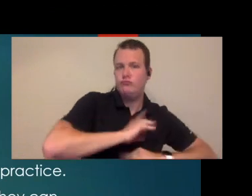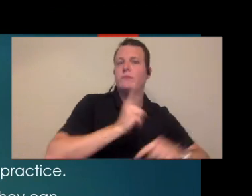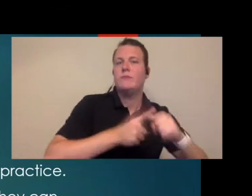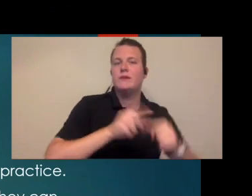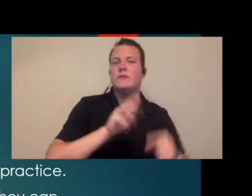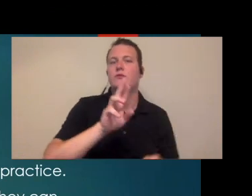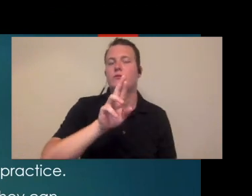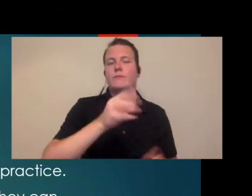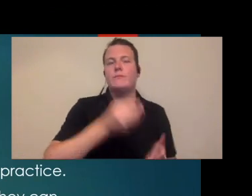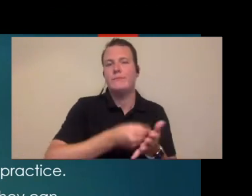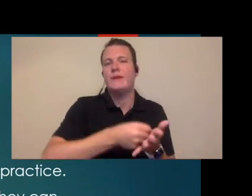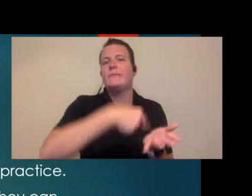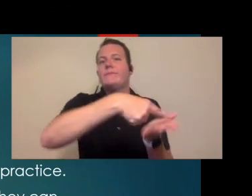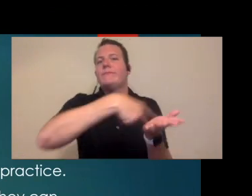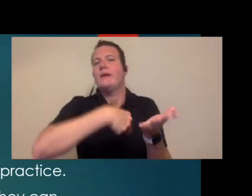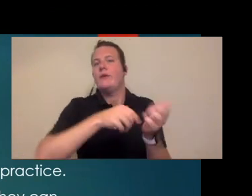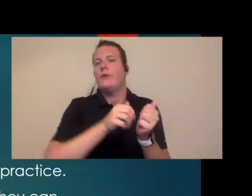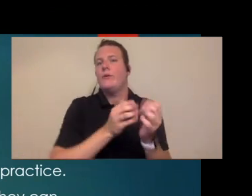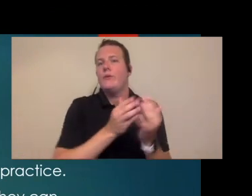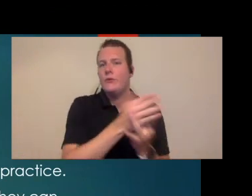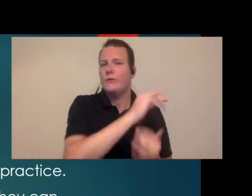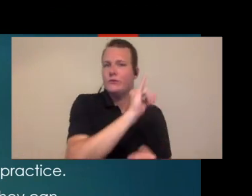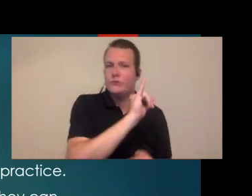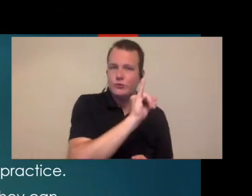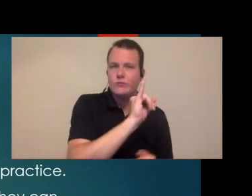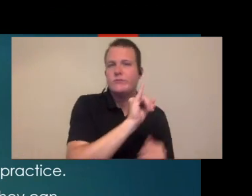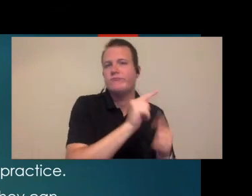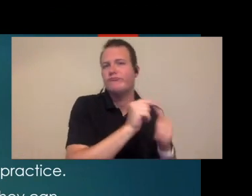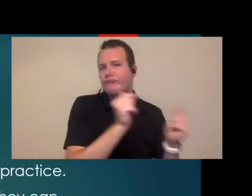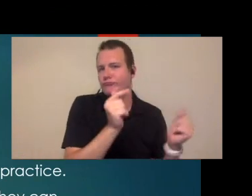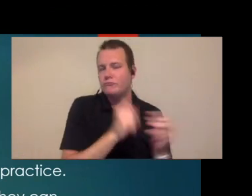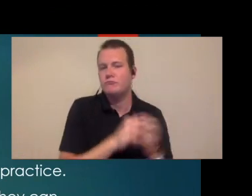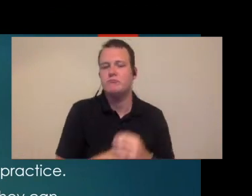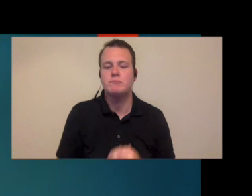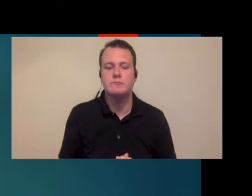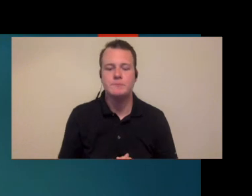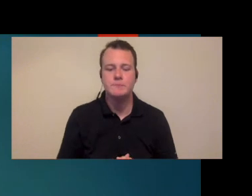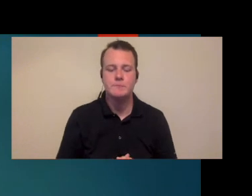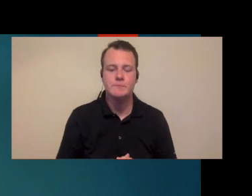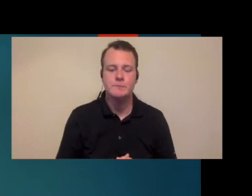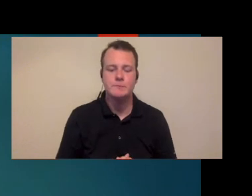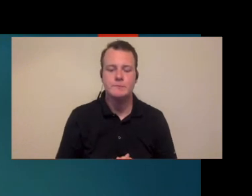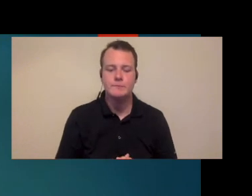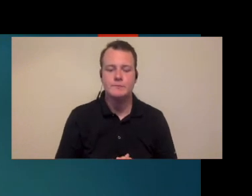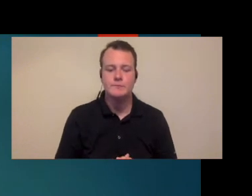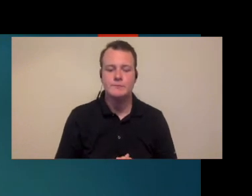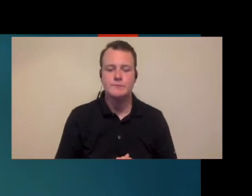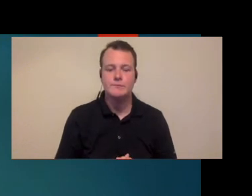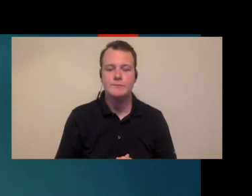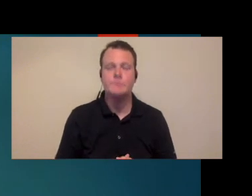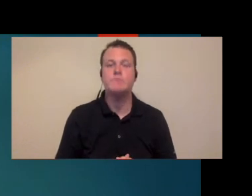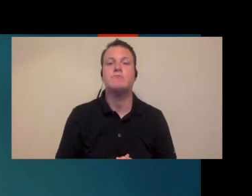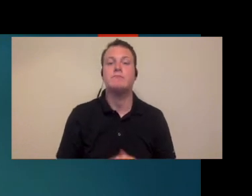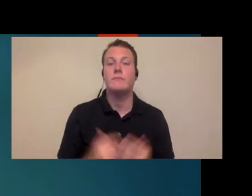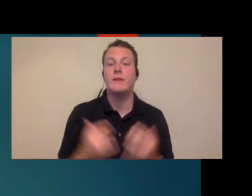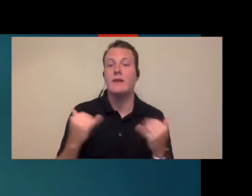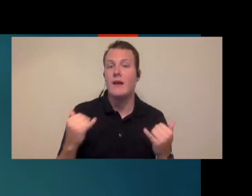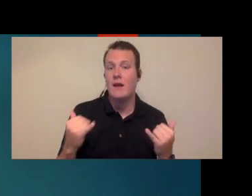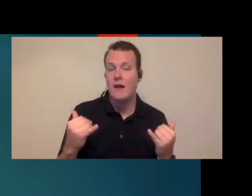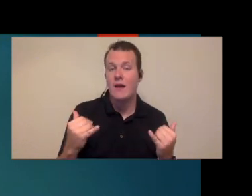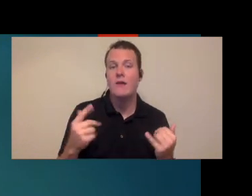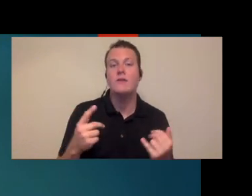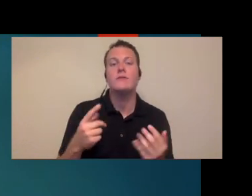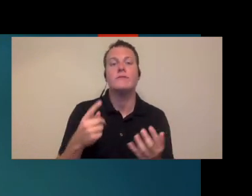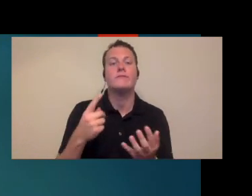as reimbursement will be important than that next slide and then we move on to